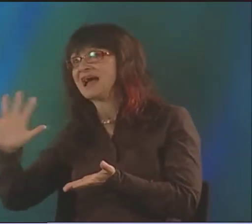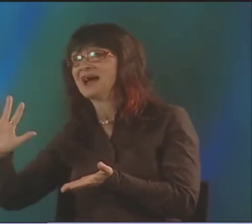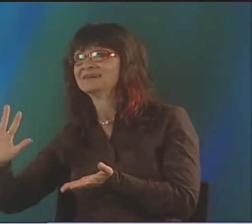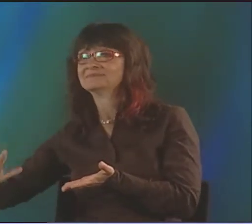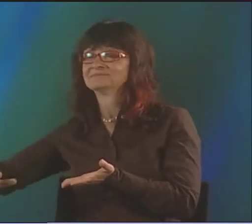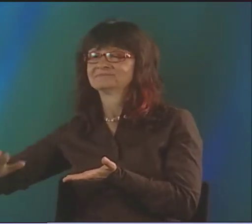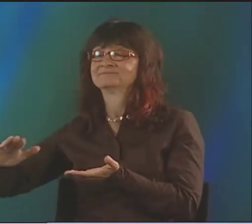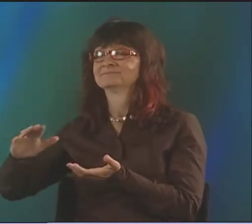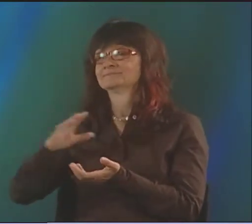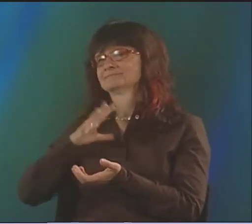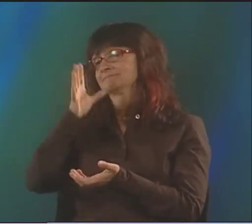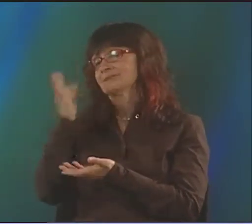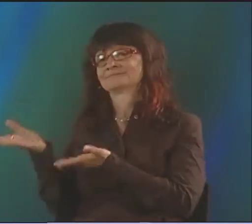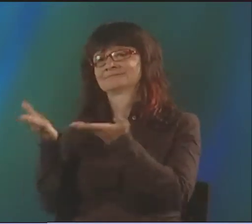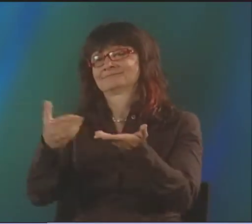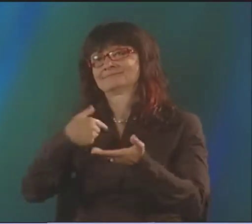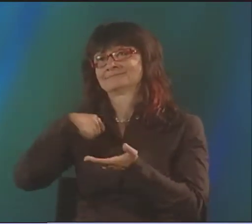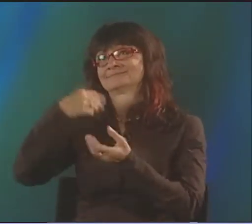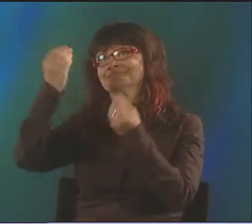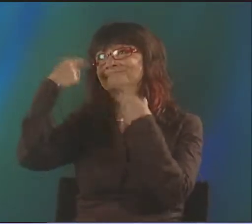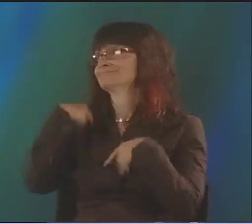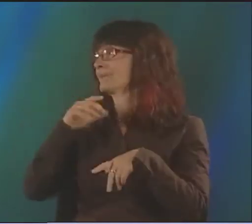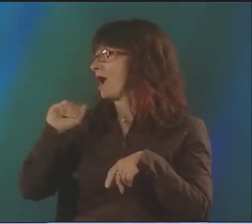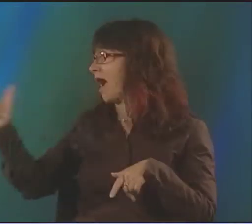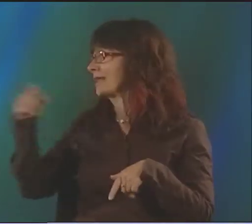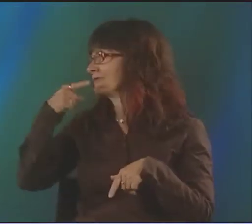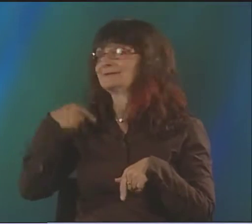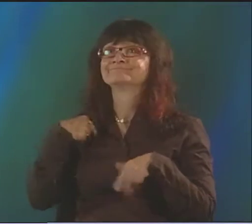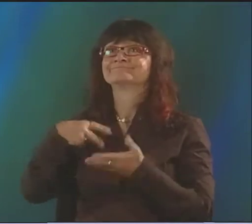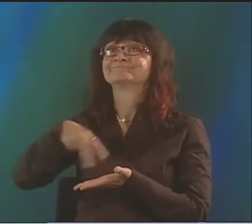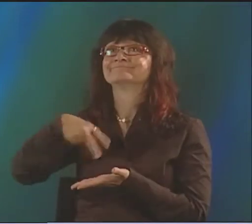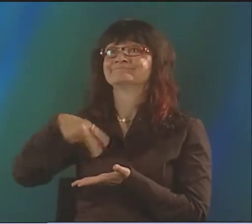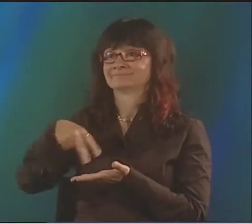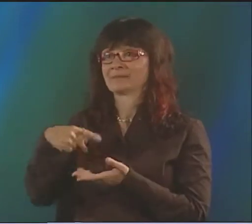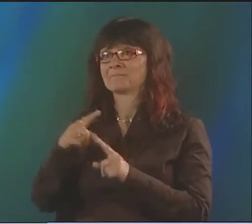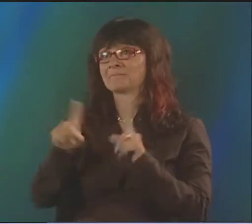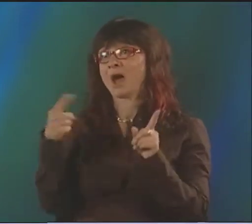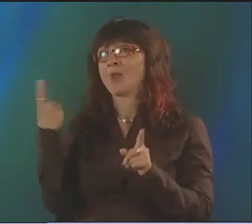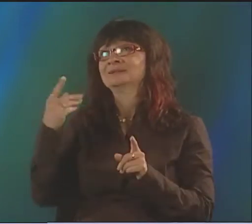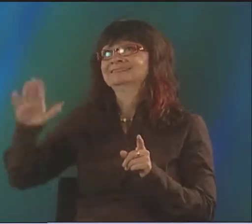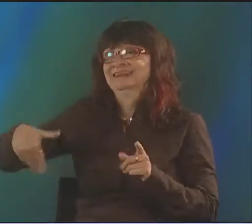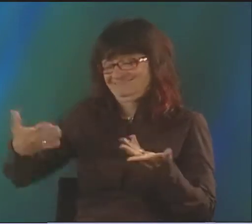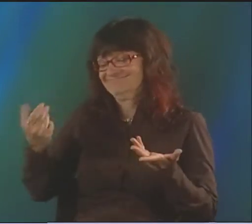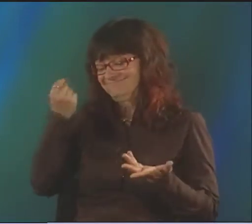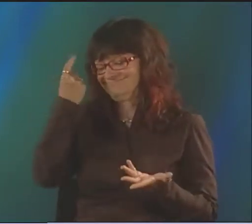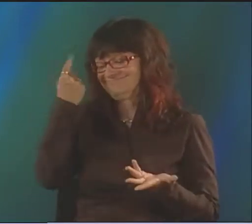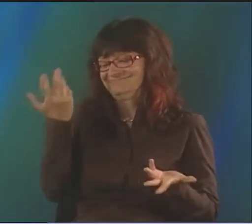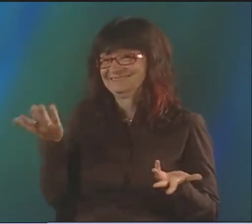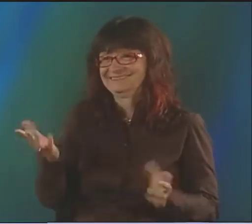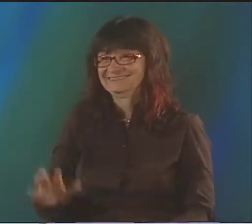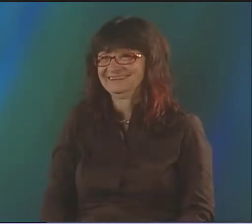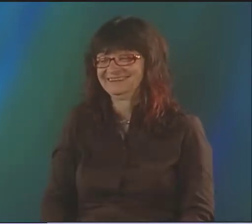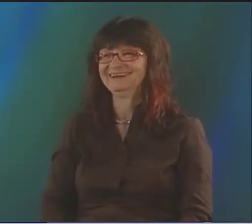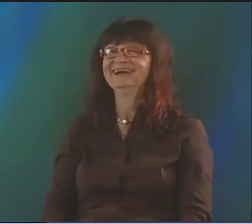I STARTED DANCING WHEN I WAS 4 OR 5. AND, OF COURSE, THAT WAS INTERNALIZED WITH ME. I WOULD BE WITH ALL HEARING DANCERS.